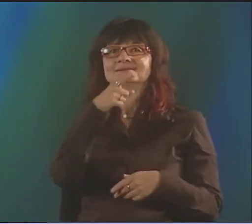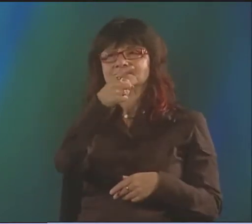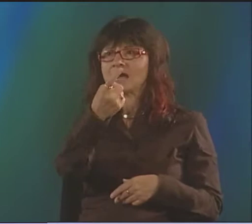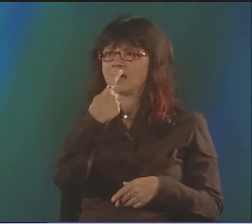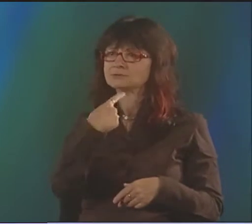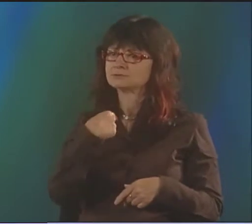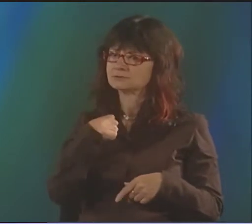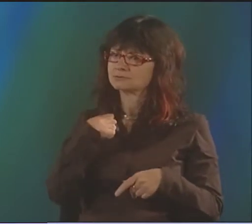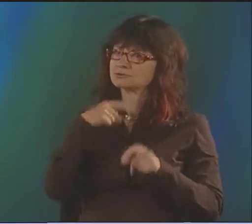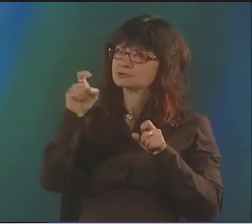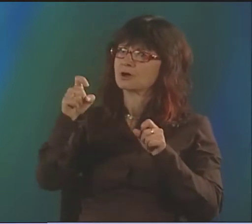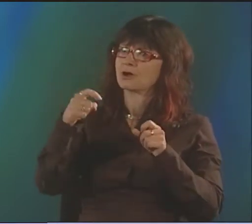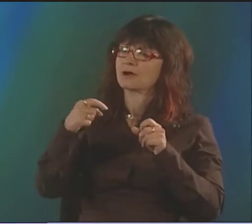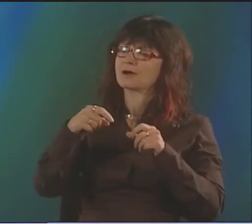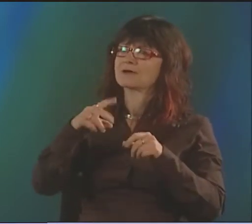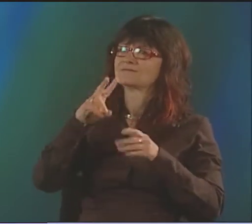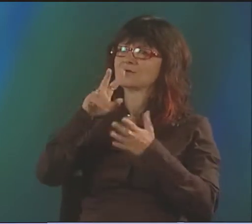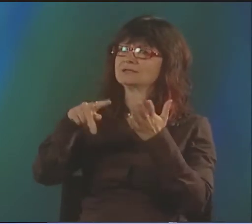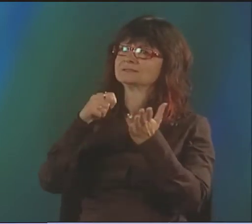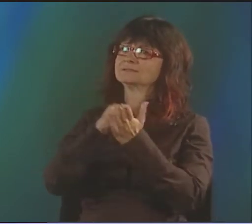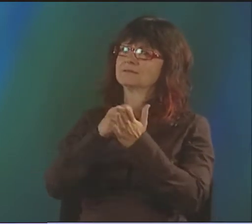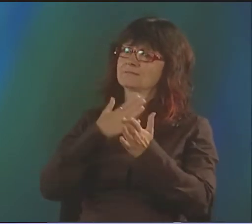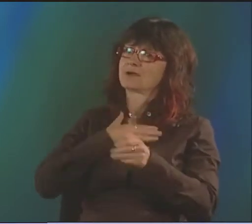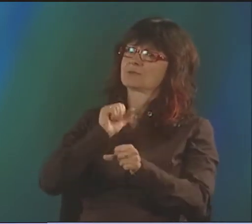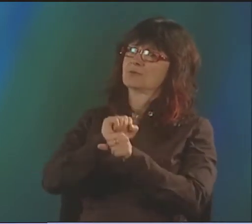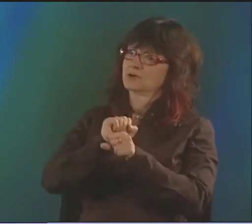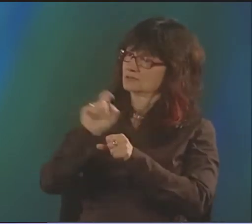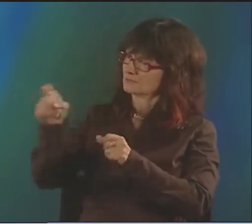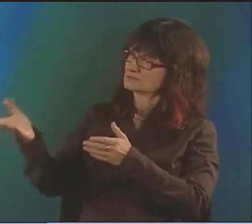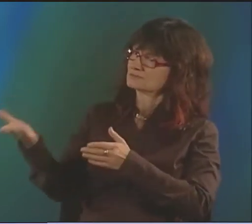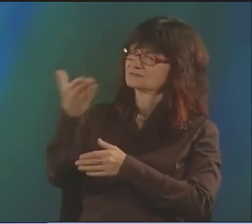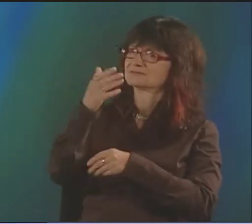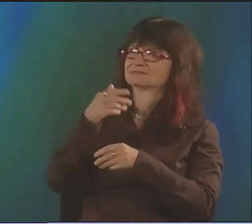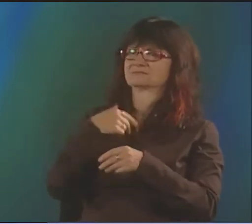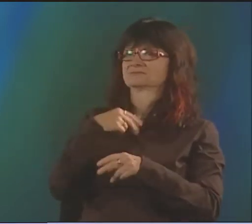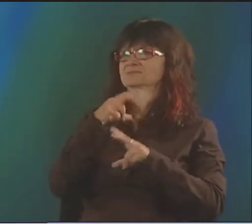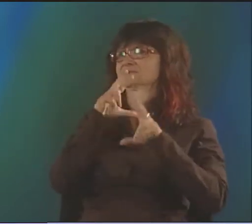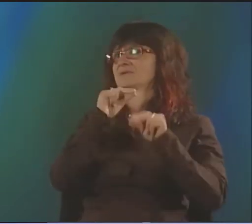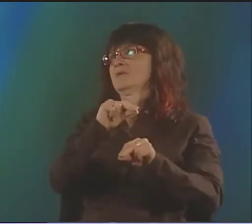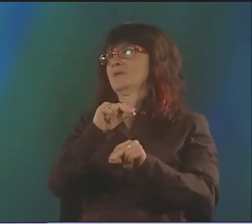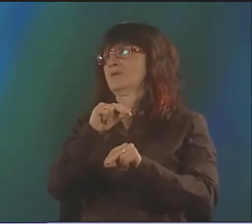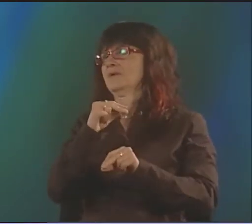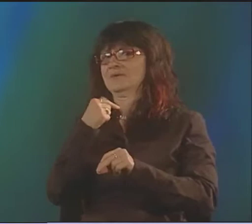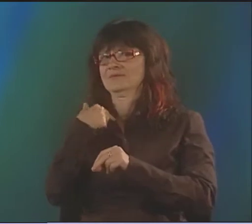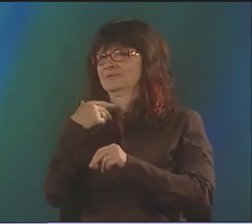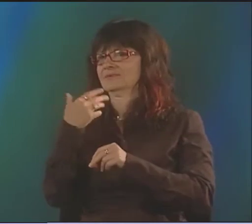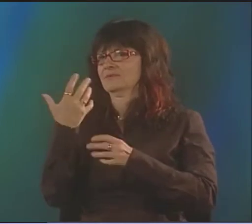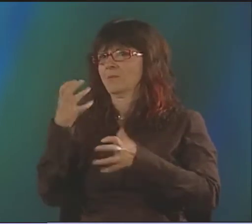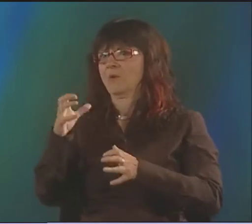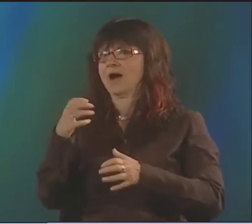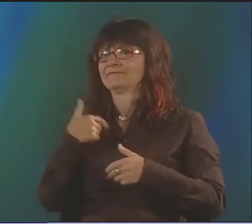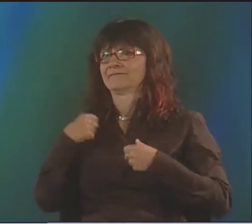SO LATER, OVER TIME, HE WOULD COME AND ASK ME ONCE IN A WHILE, YOU KNOW, "WHY DON'T YOU TAPE YOUR WORK? COME ON."